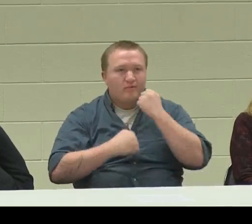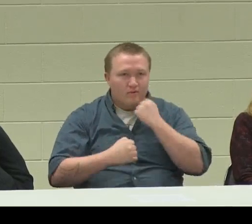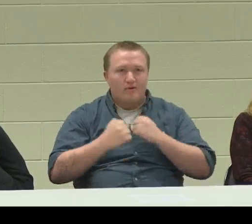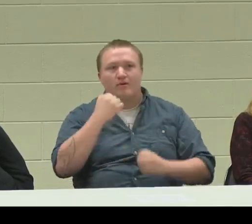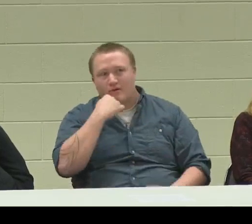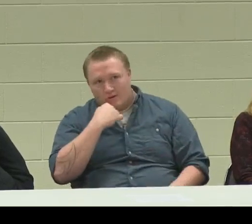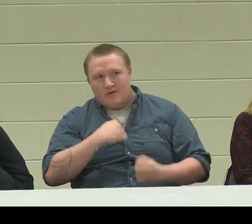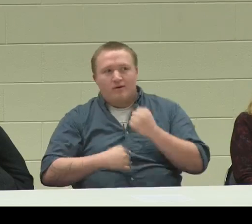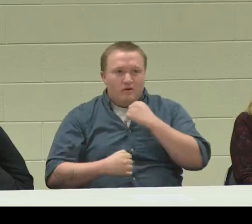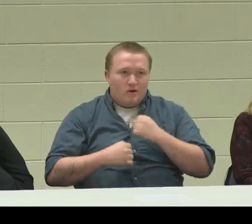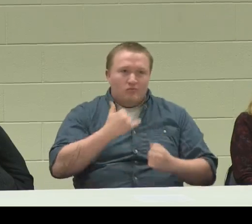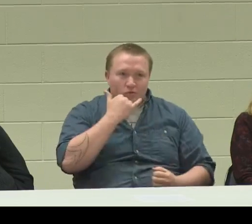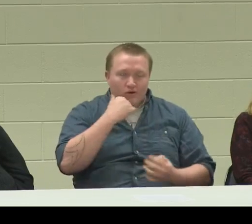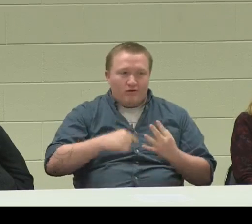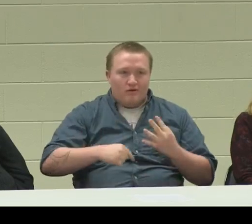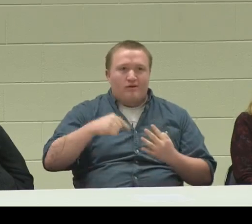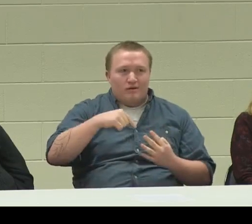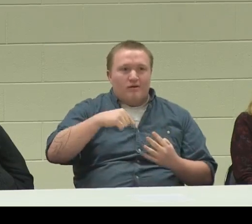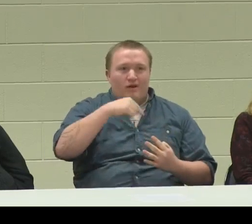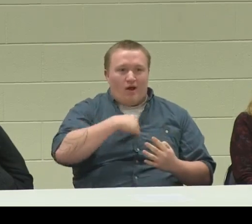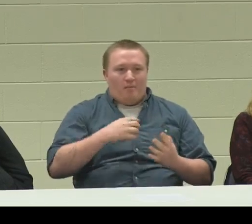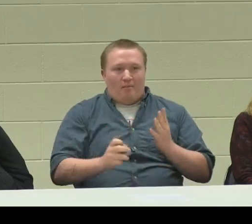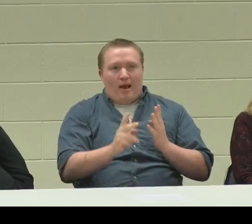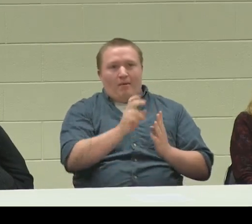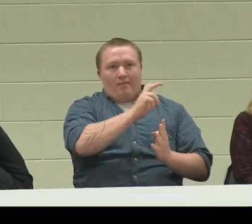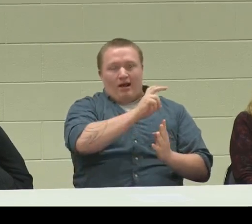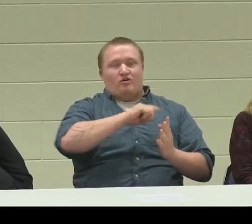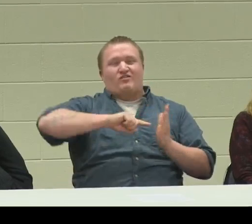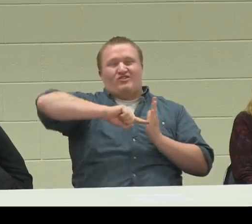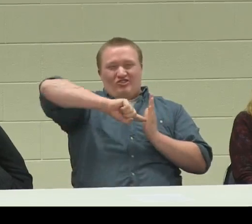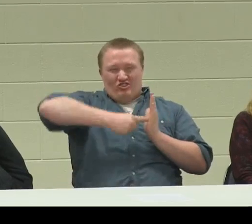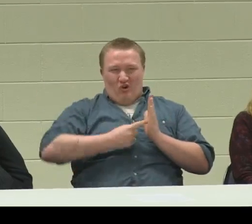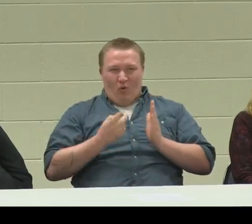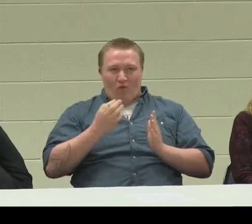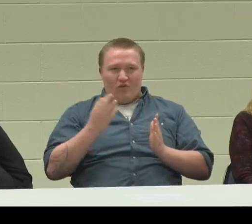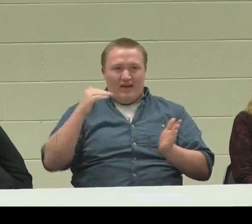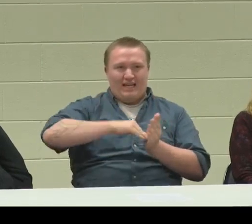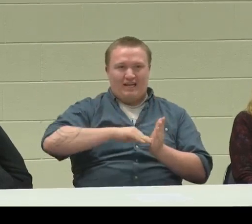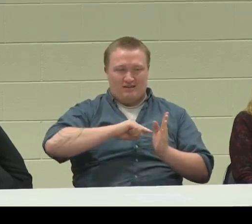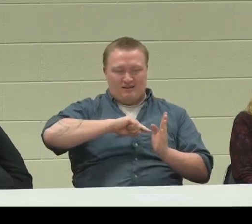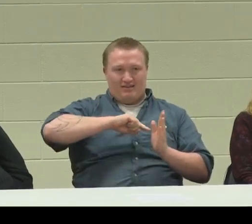"OK, I was wrong." Lots of frustrations, and I had to go way back and start at the beginning